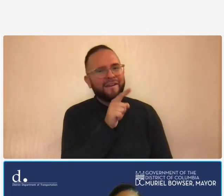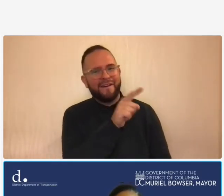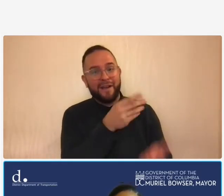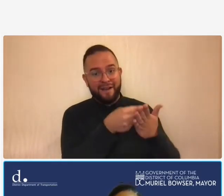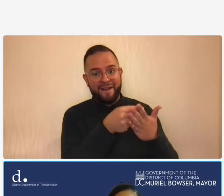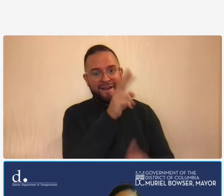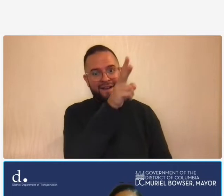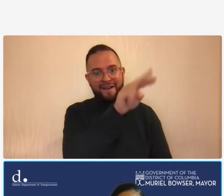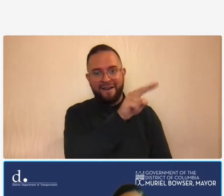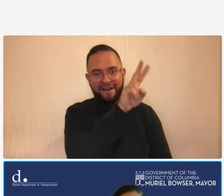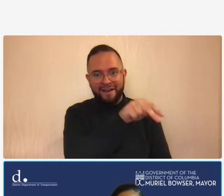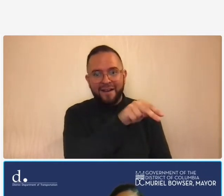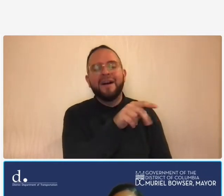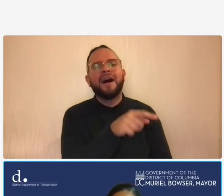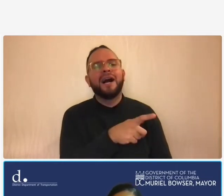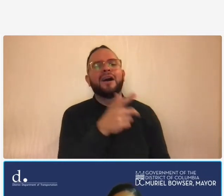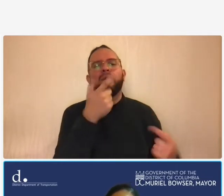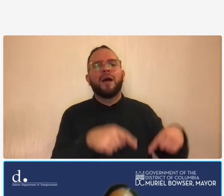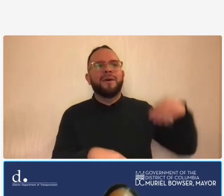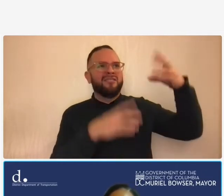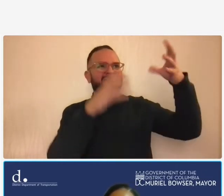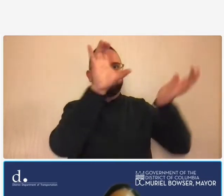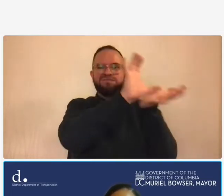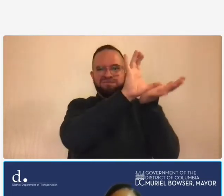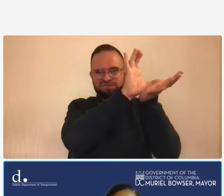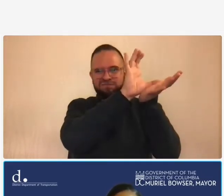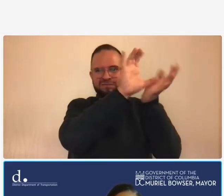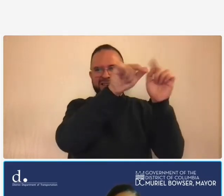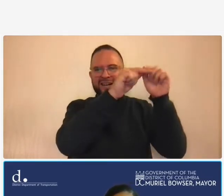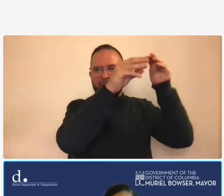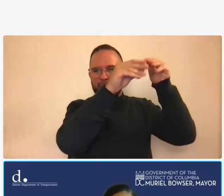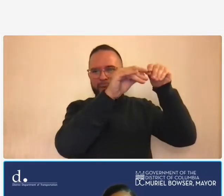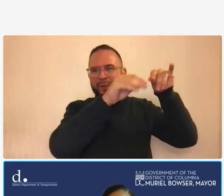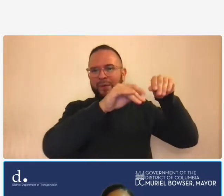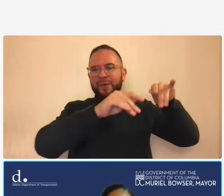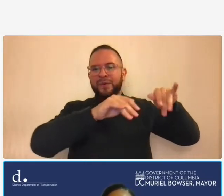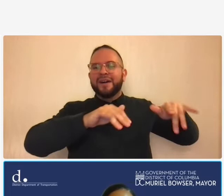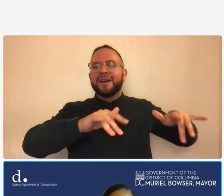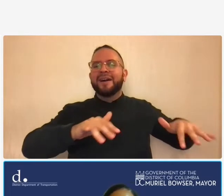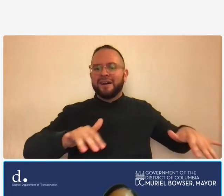the the money starts at the top and then it filters its way downward so let's discuss the